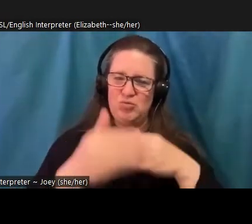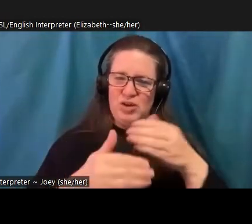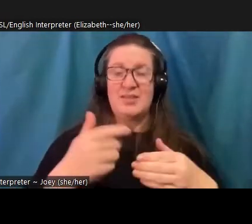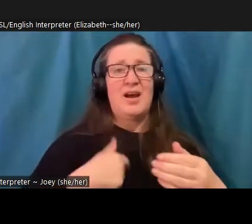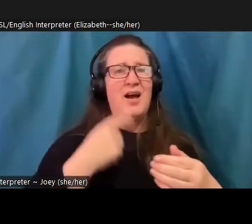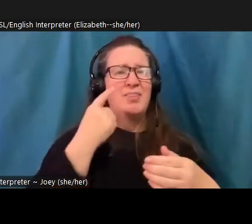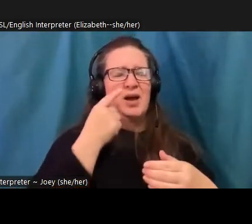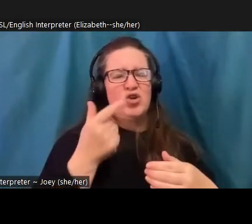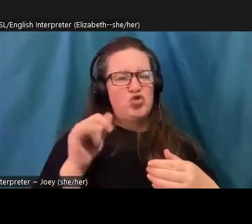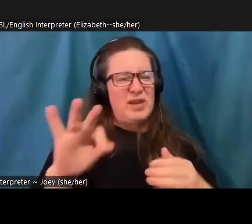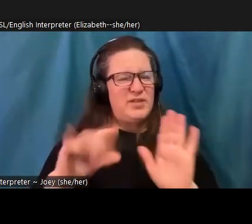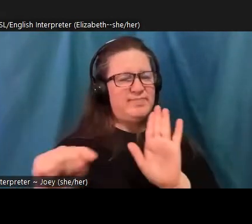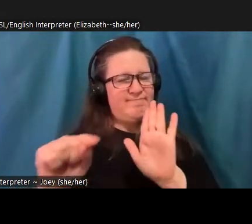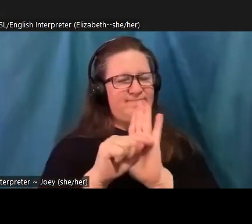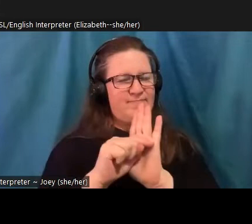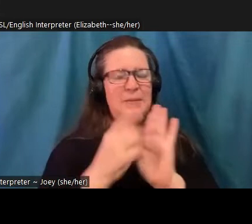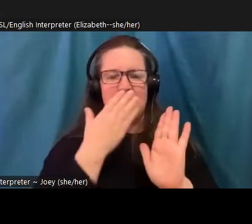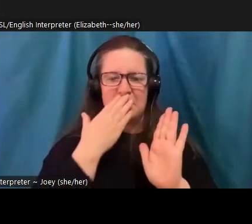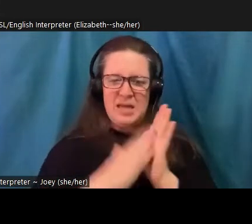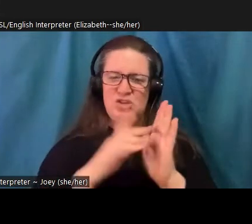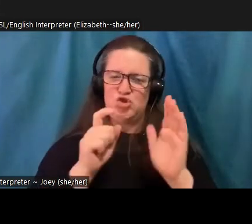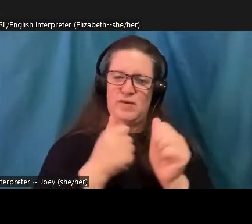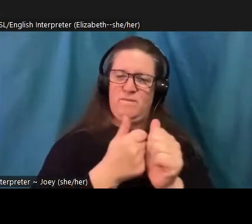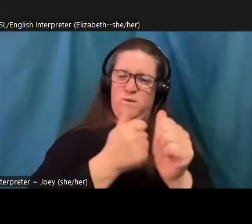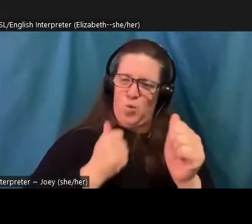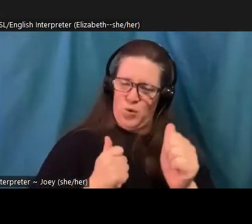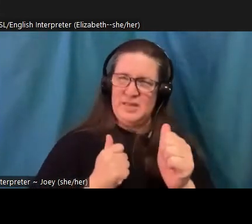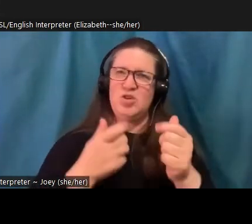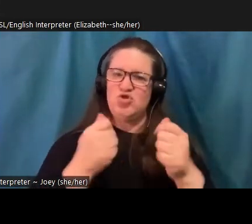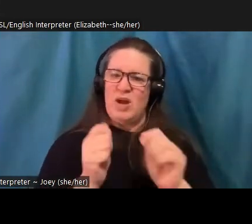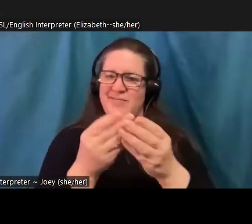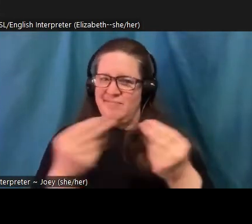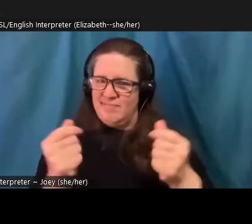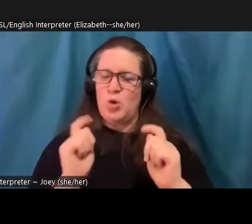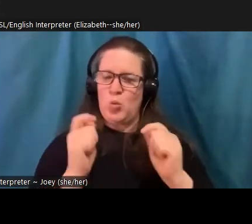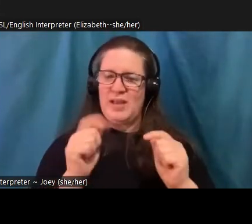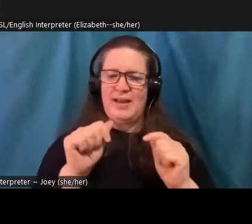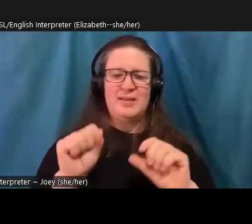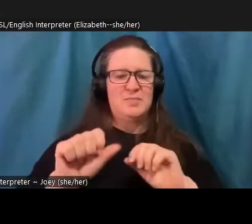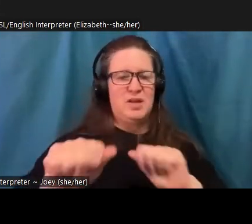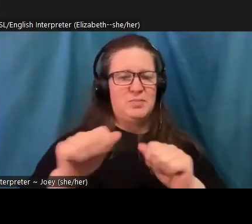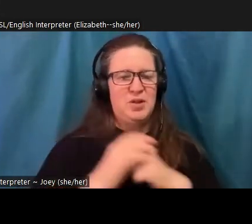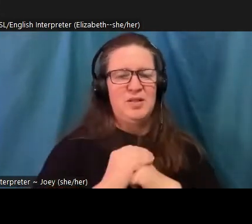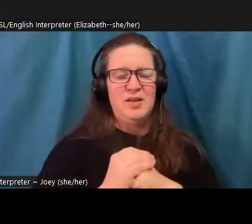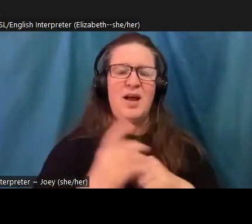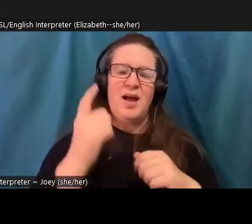overcome as quickly as possible. I thought that feeling grief was like succumbing to a preventable illness, or that once it took